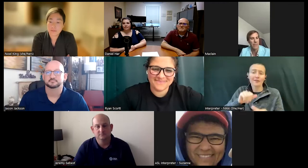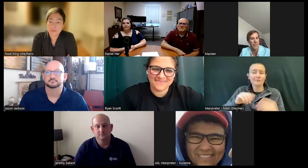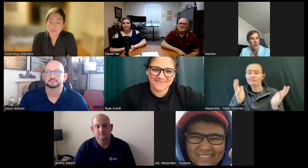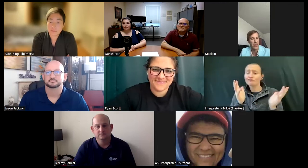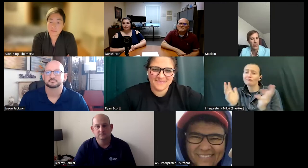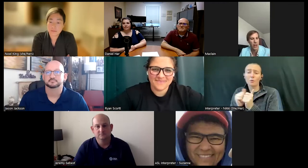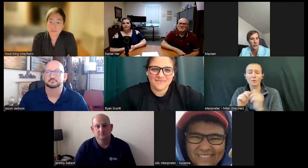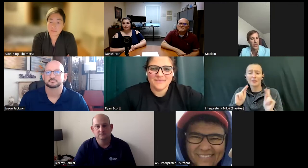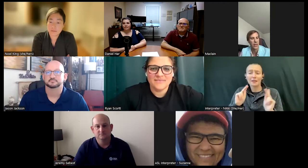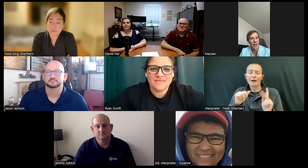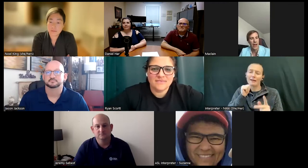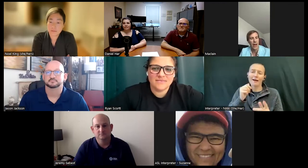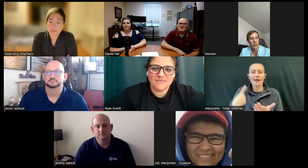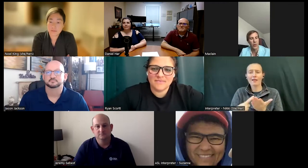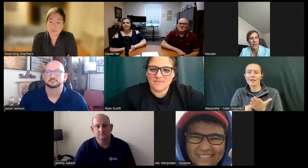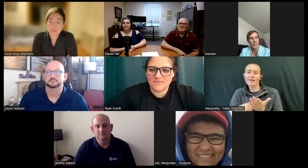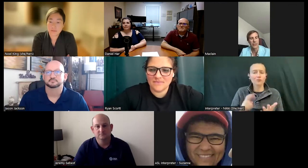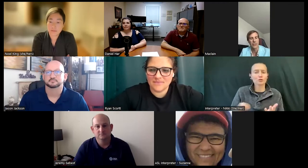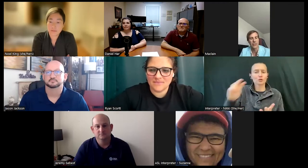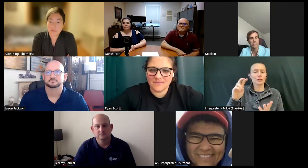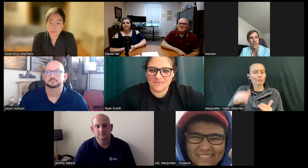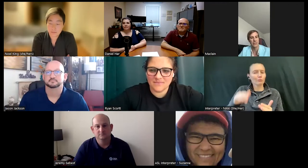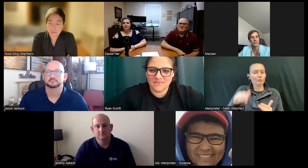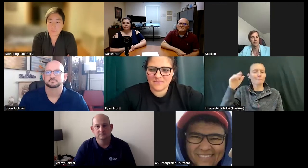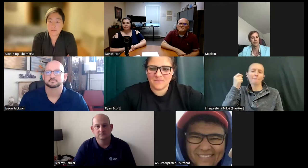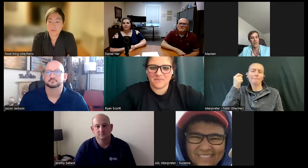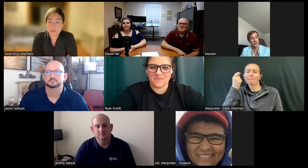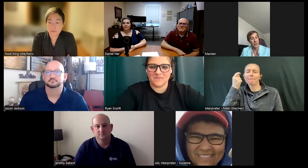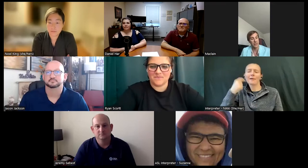a lot about my hearing loss or growing up I just kind of kept it to